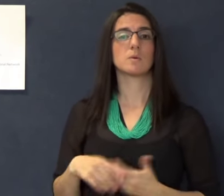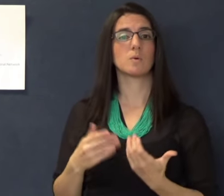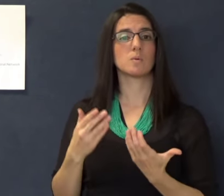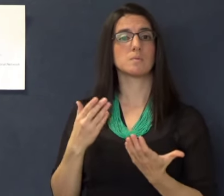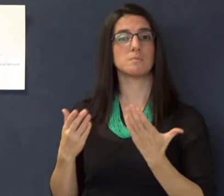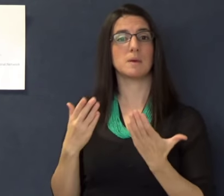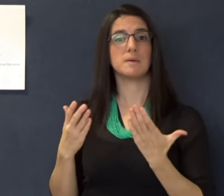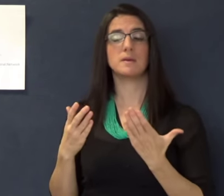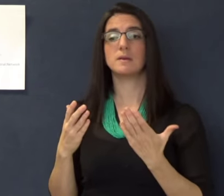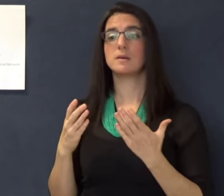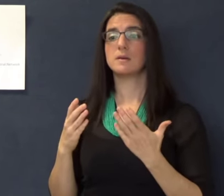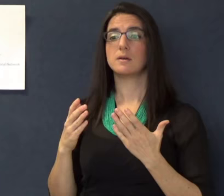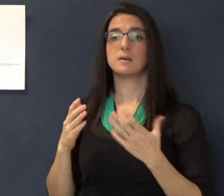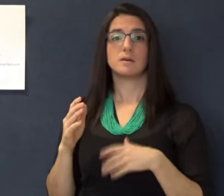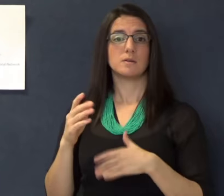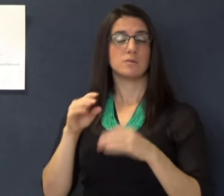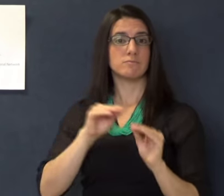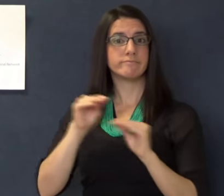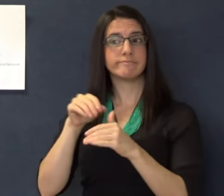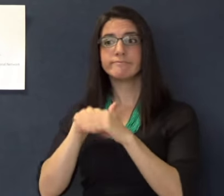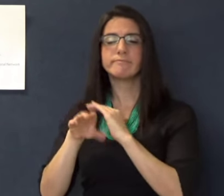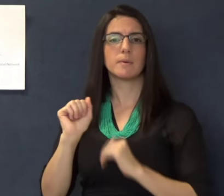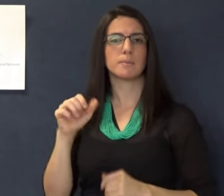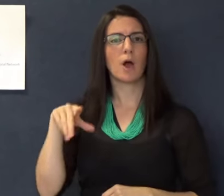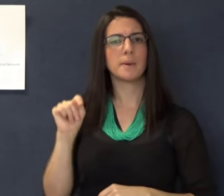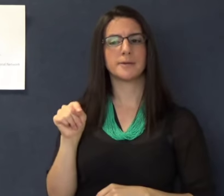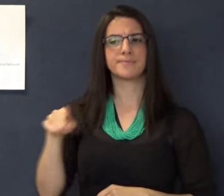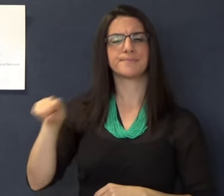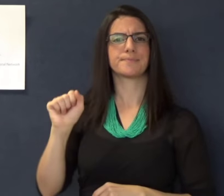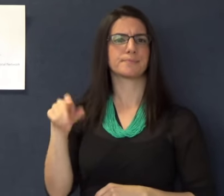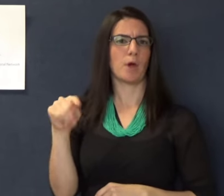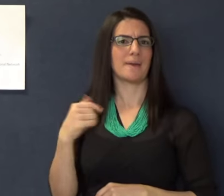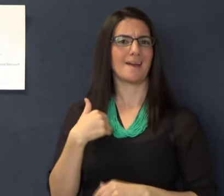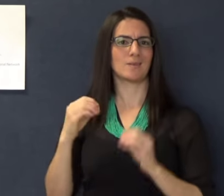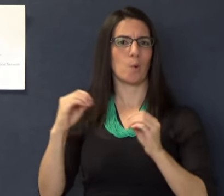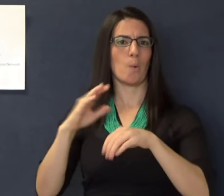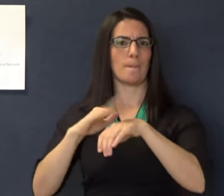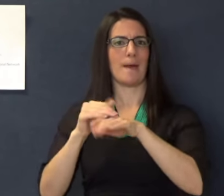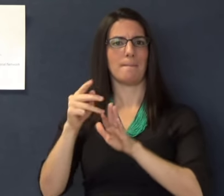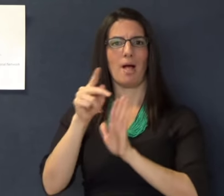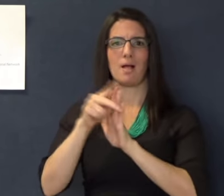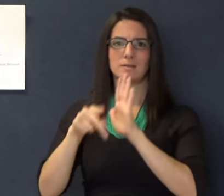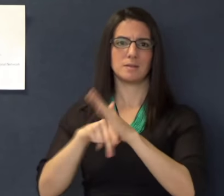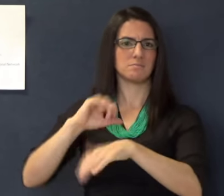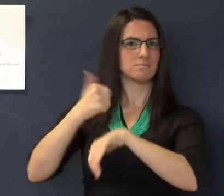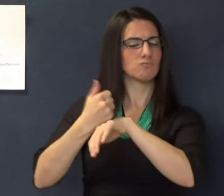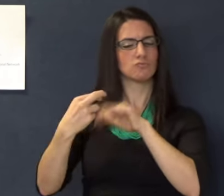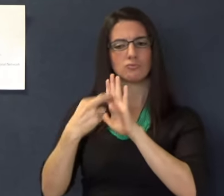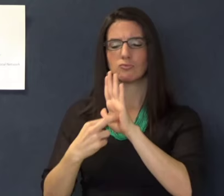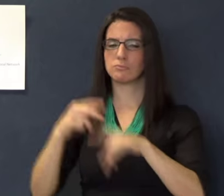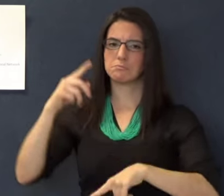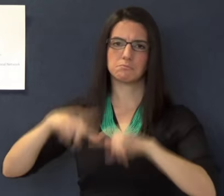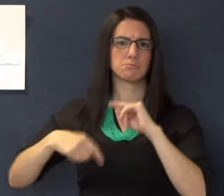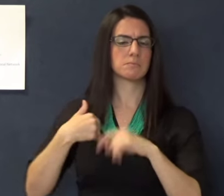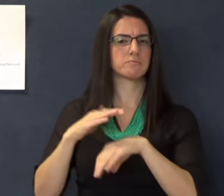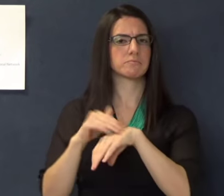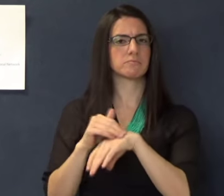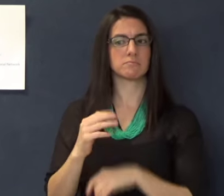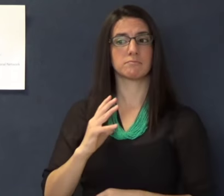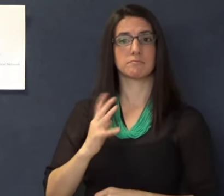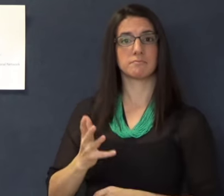So let’s say a person moves into an apartment building that has a no pet policy - which they are free to have -